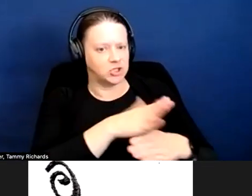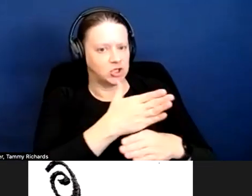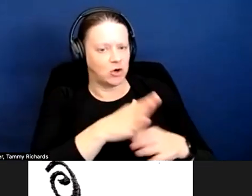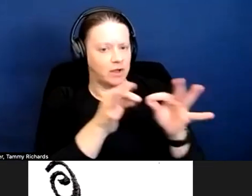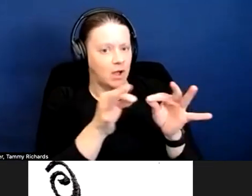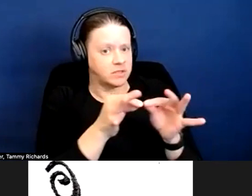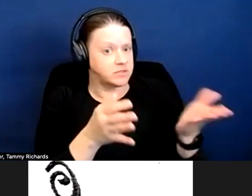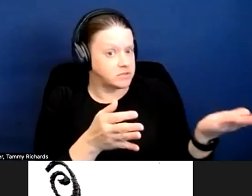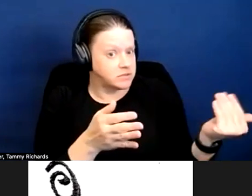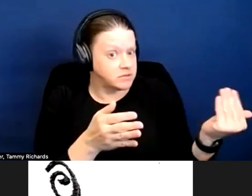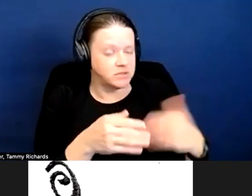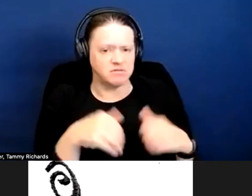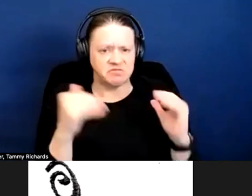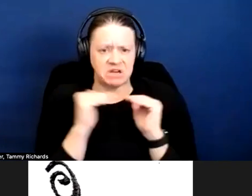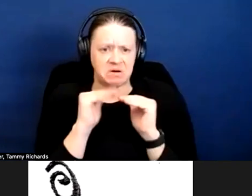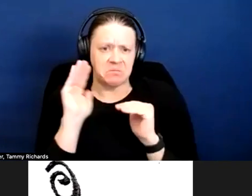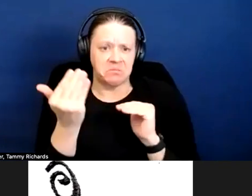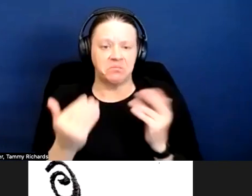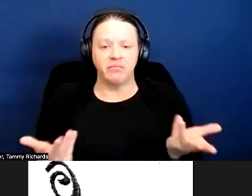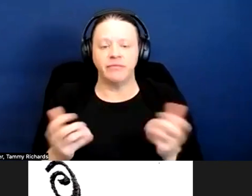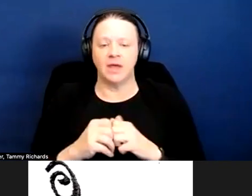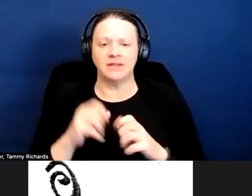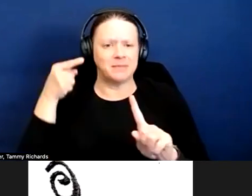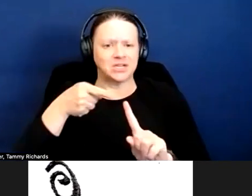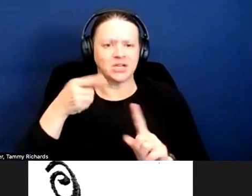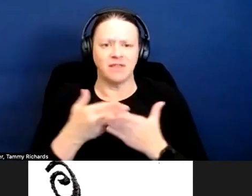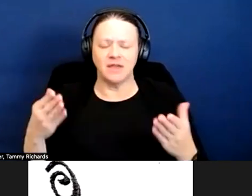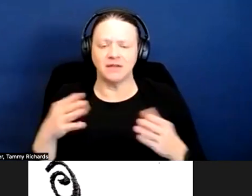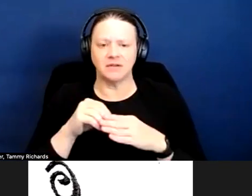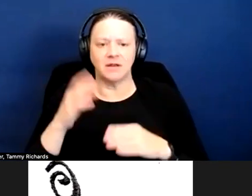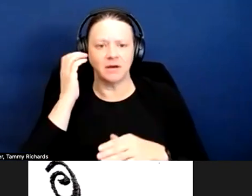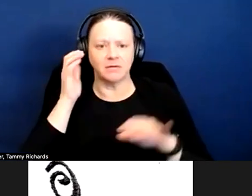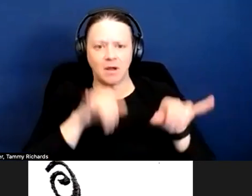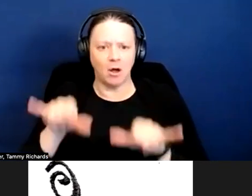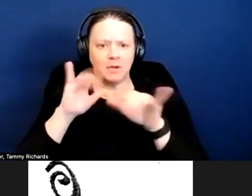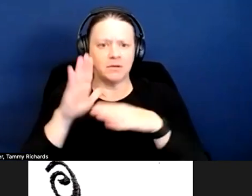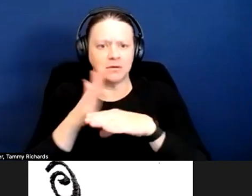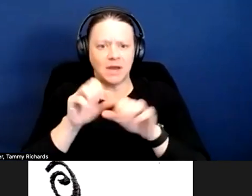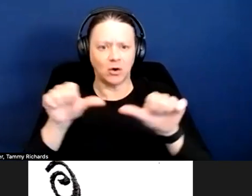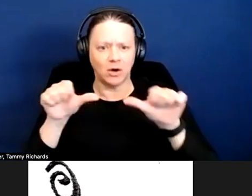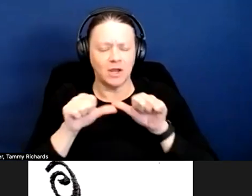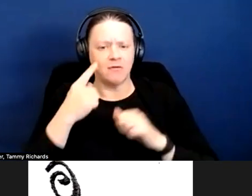Especially if it's things in the common area that might increase access for other tenants or for future tenants.